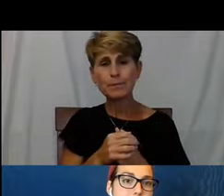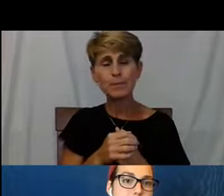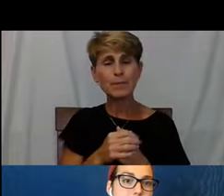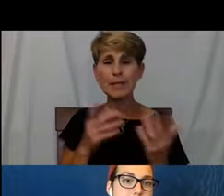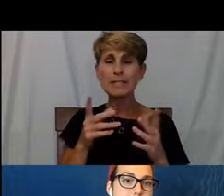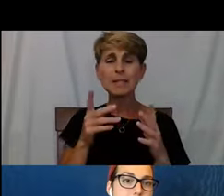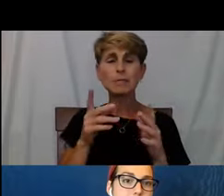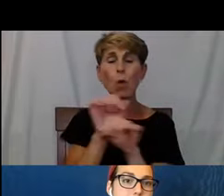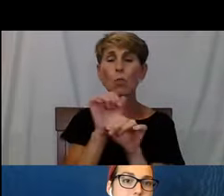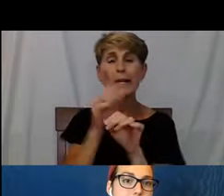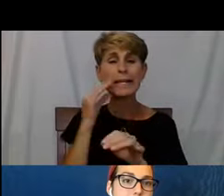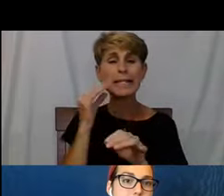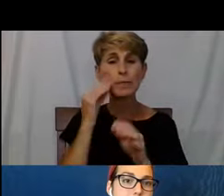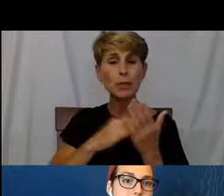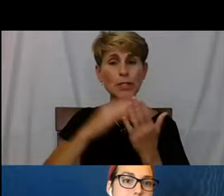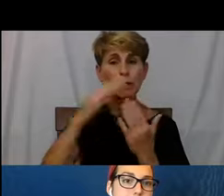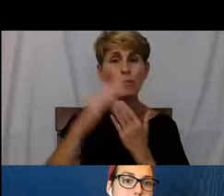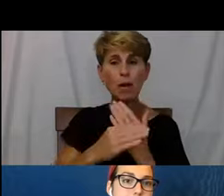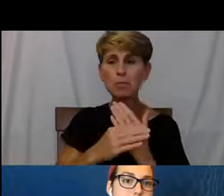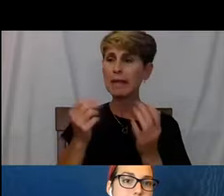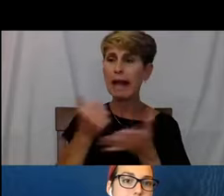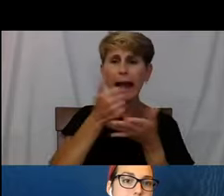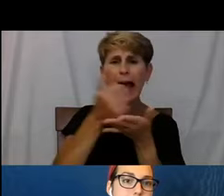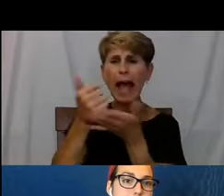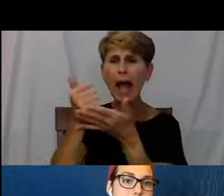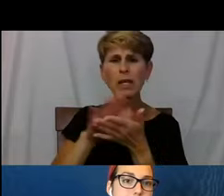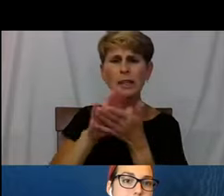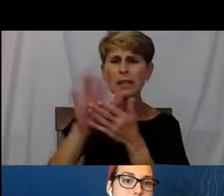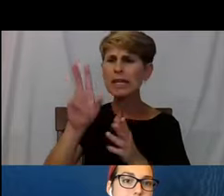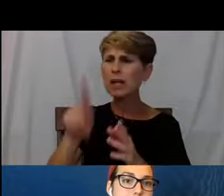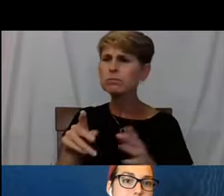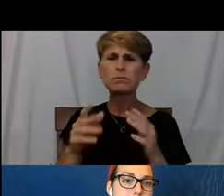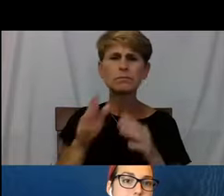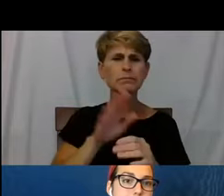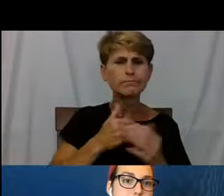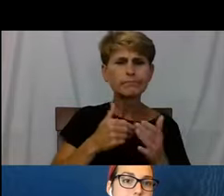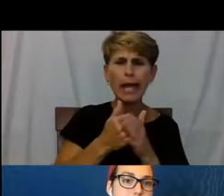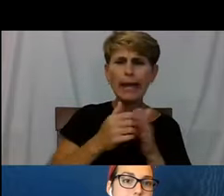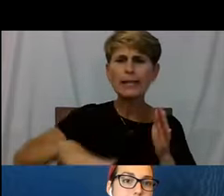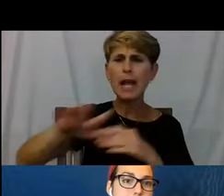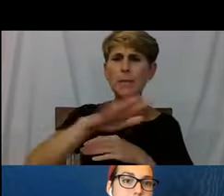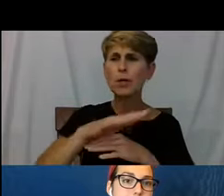where we go out and clean up the neighborhoods. And with kids are dealing with homelessness and crisis